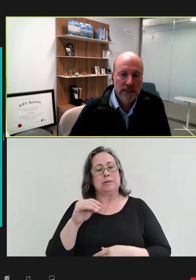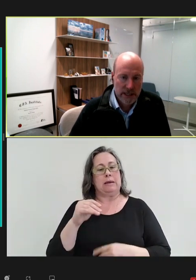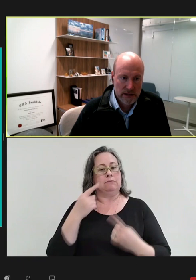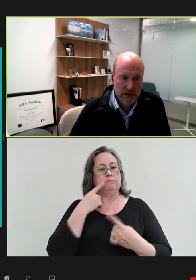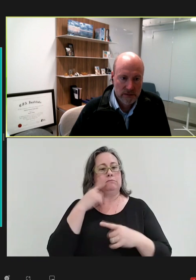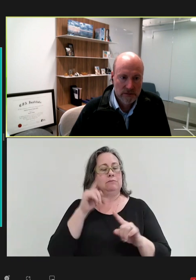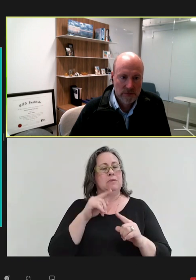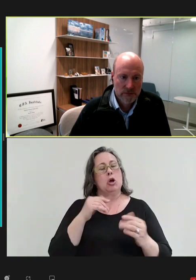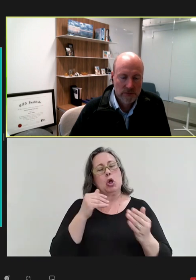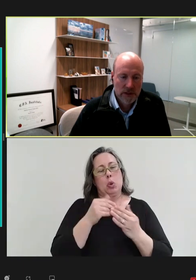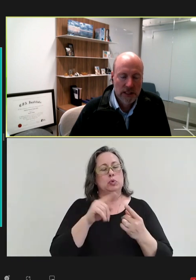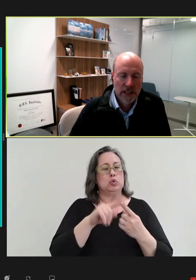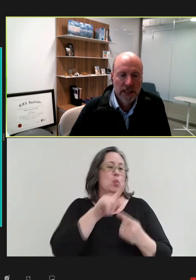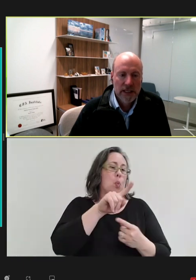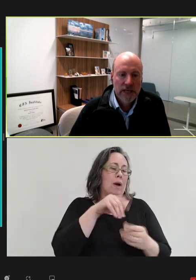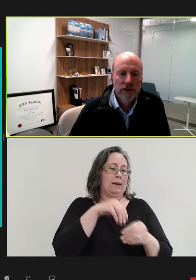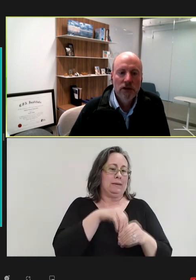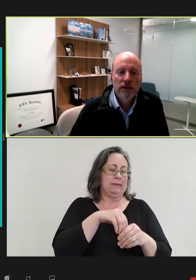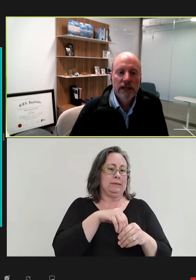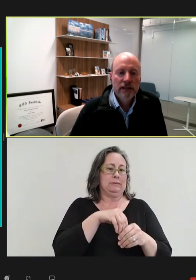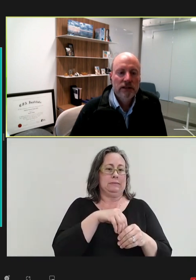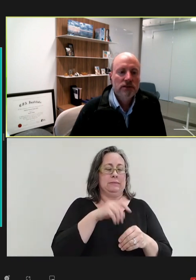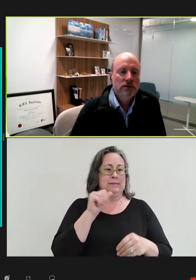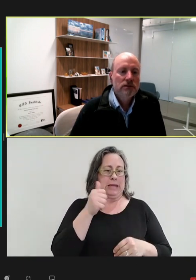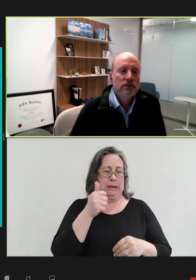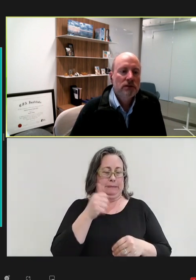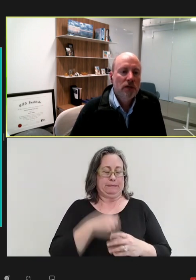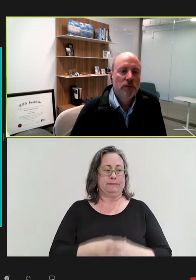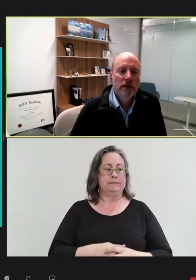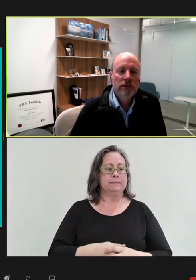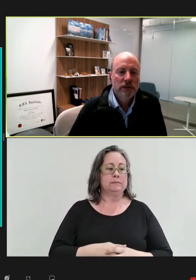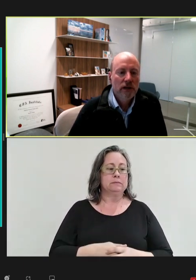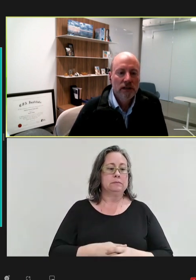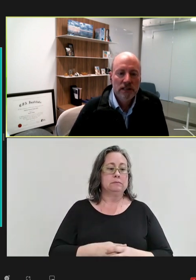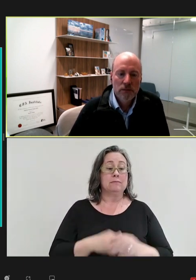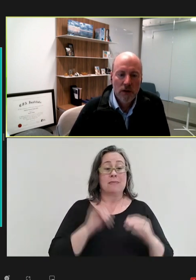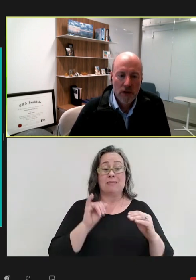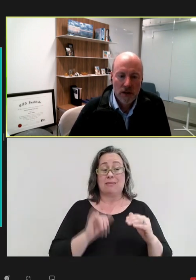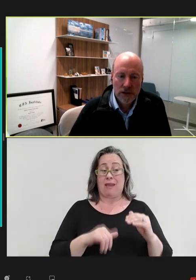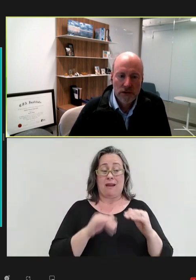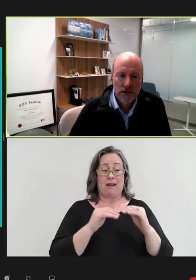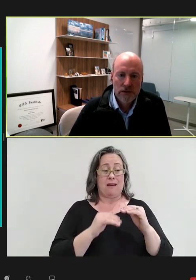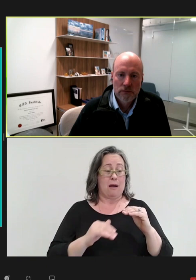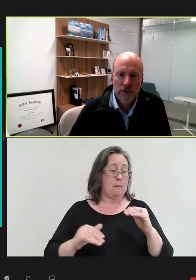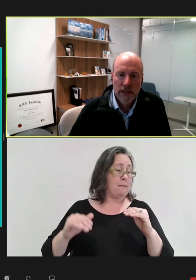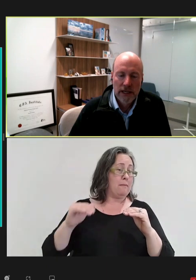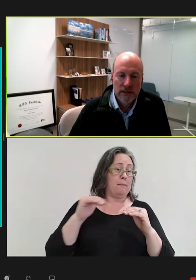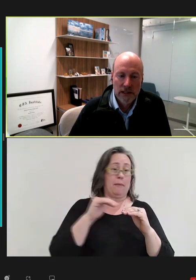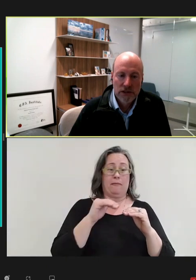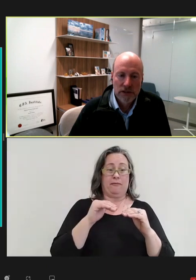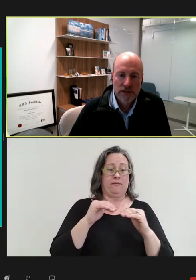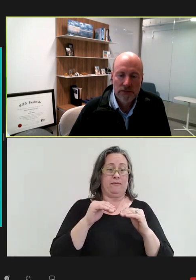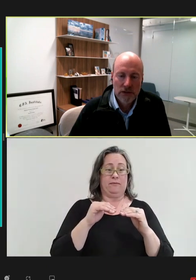10, even though that is above and beyond the small molecules as an industry. These are for